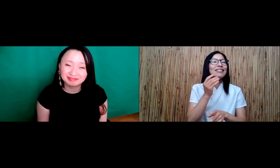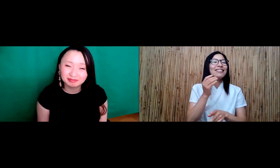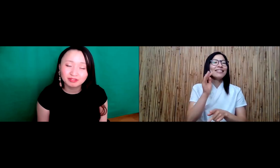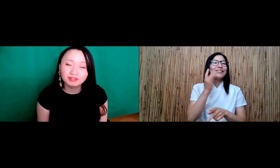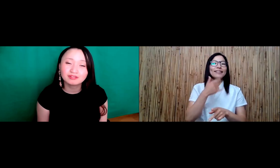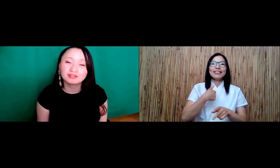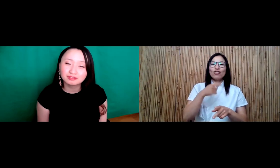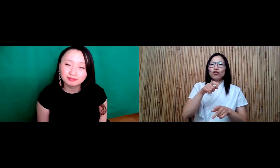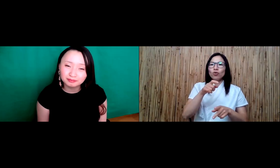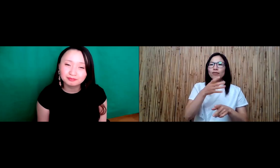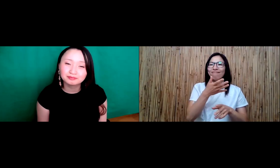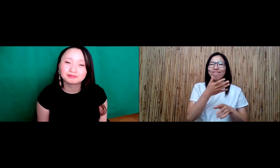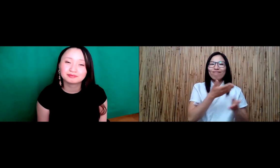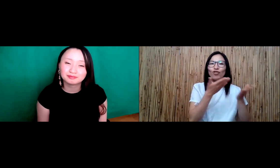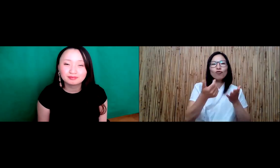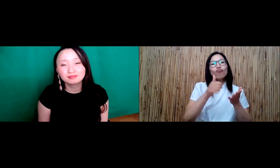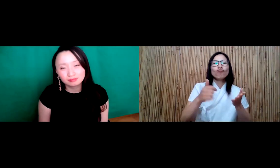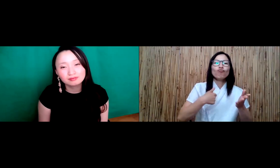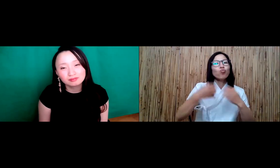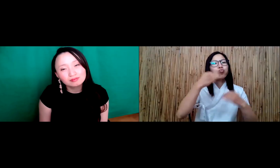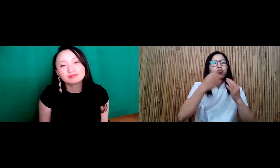I have to be very mindful of the type of food I bring.